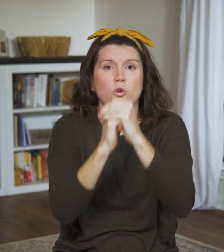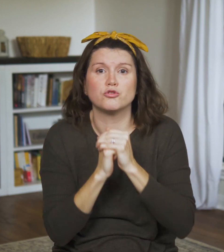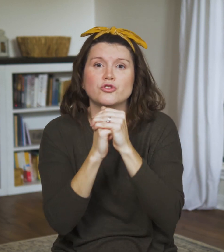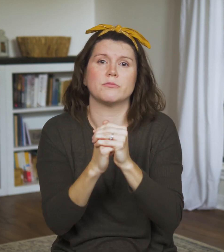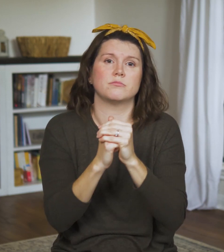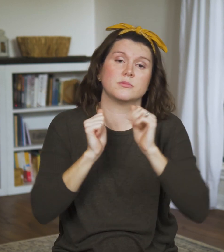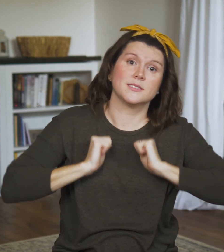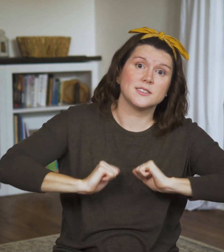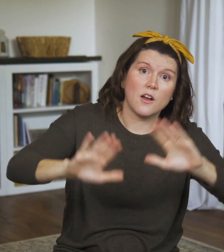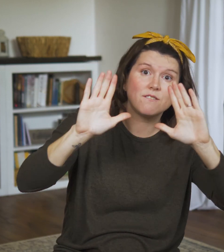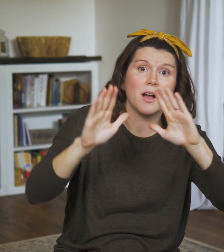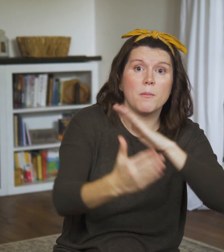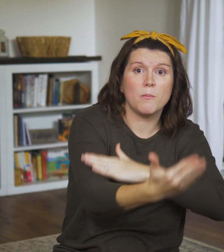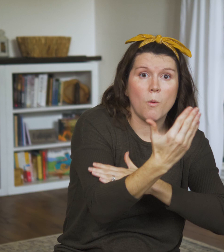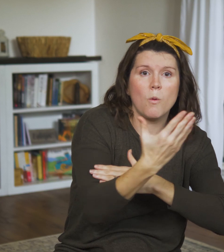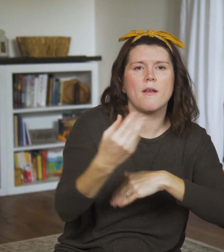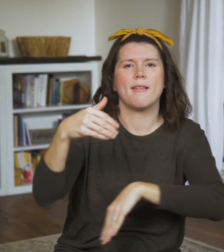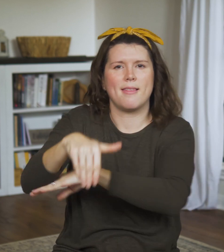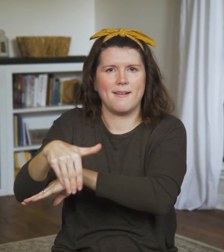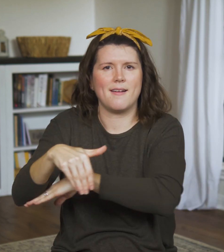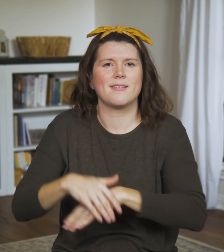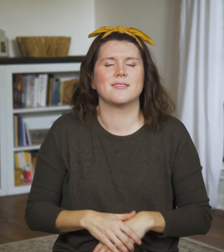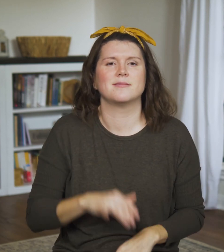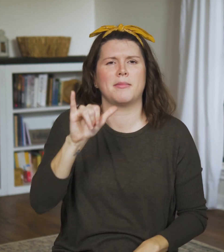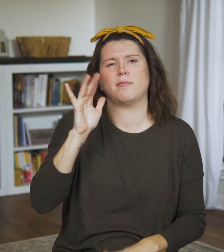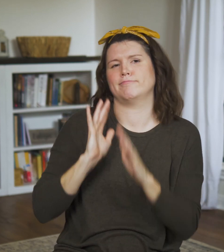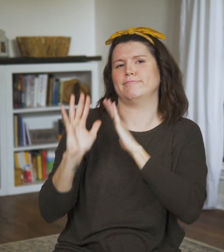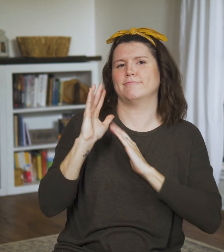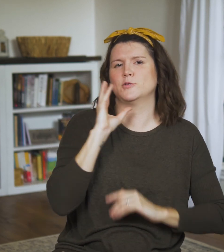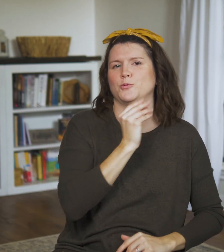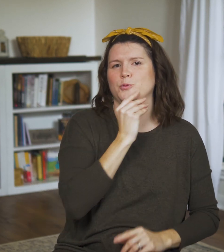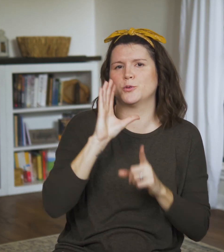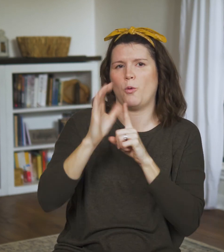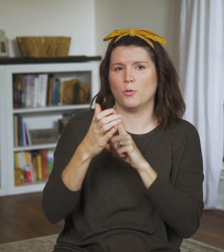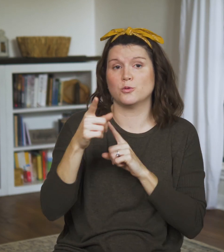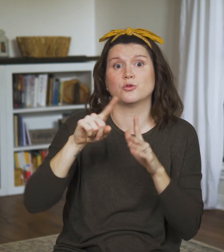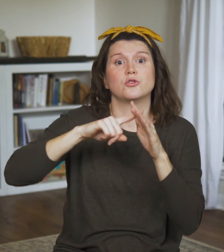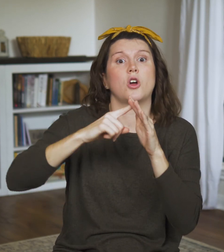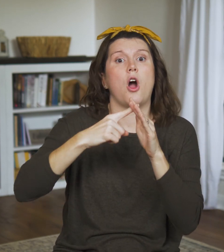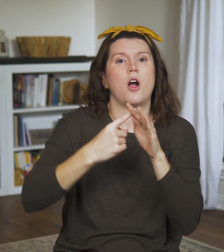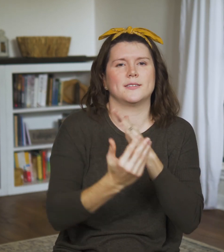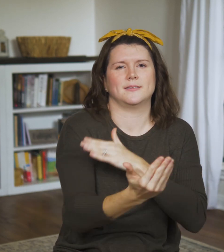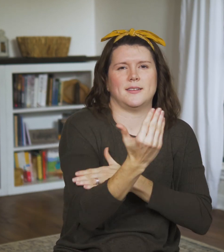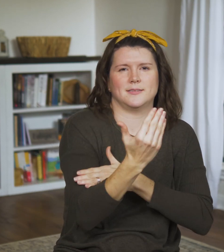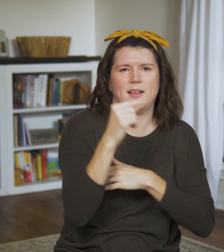every day of the year is to be book-ended with worship